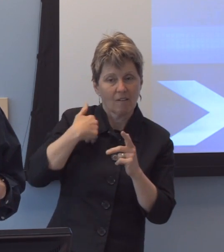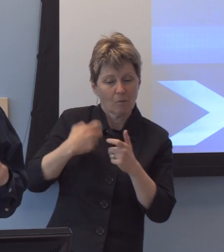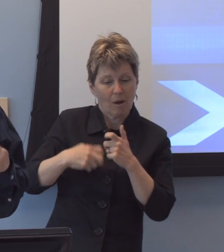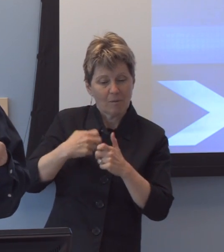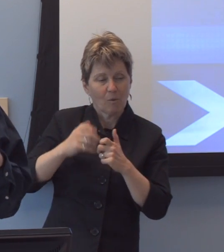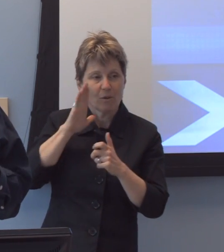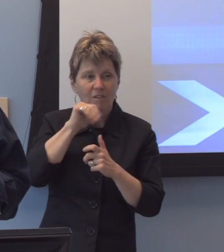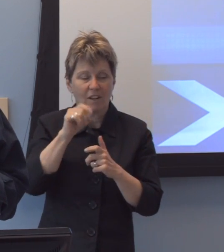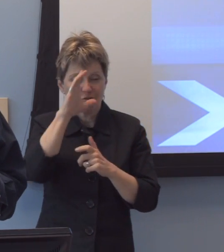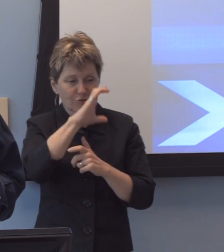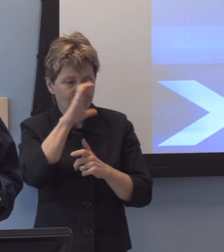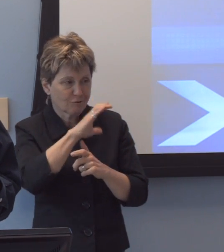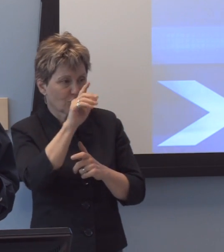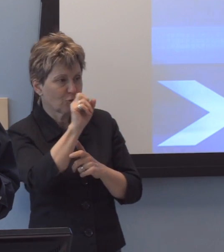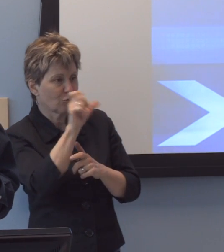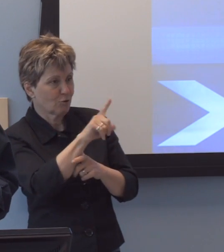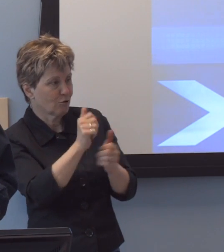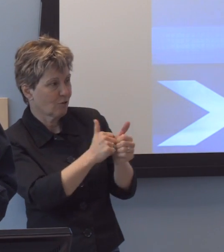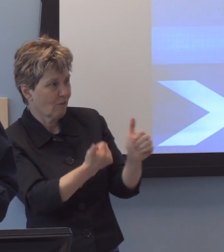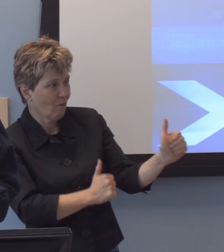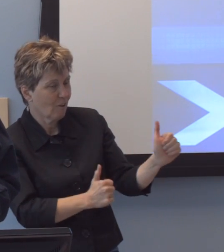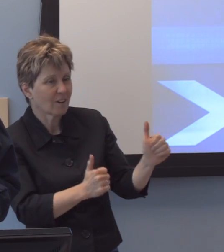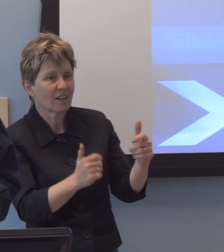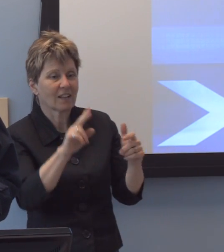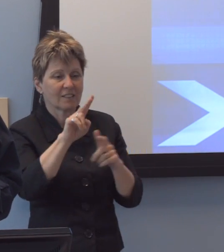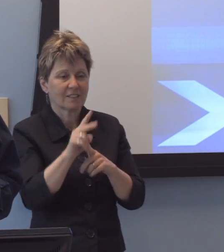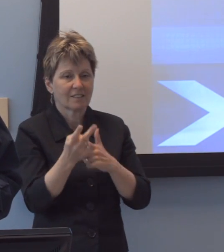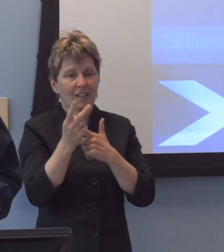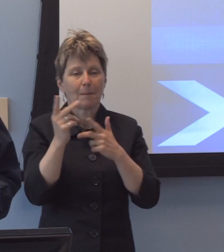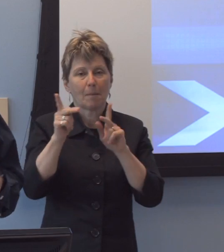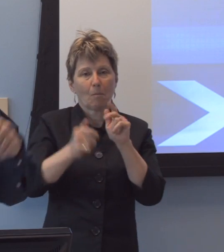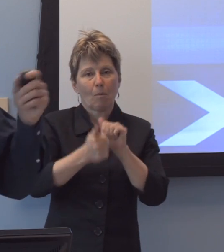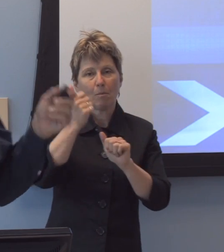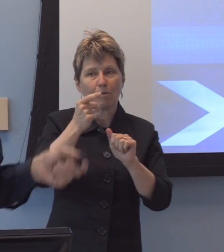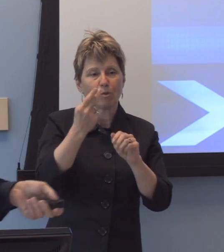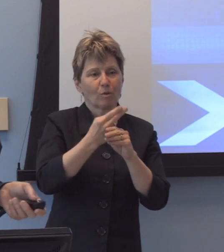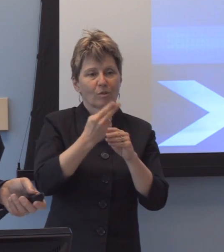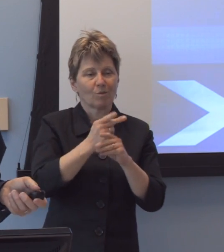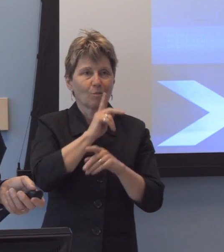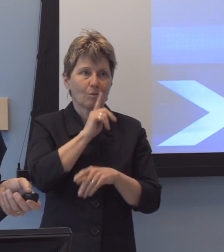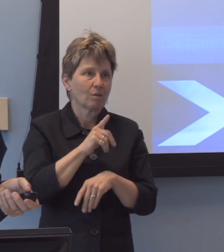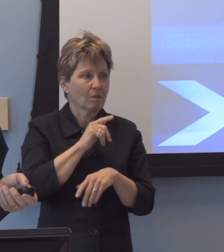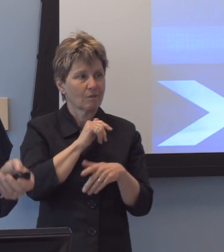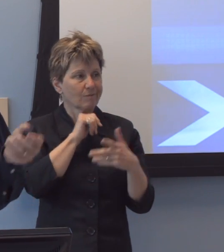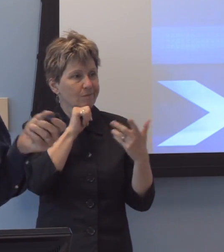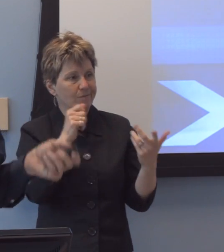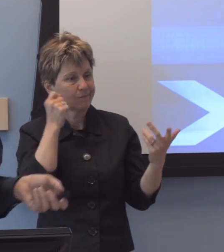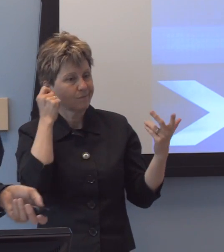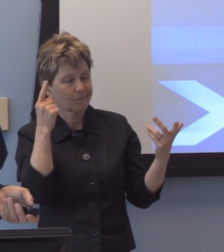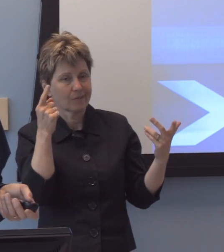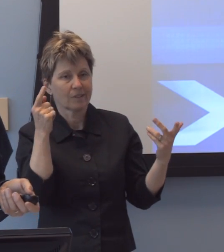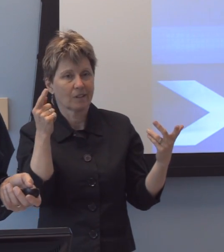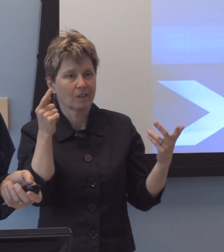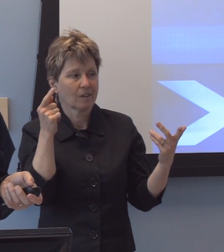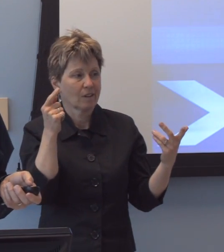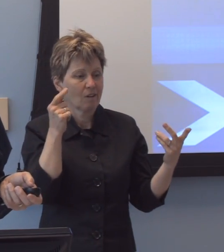Um, and that secondly, most people who use these tools, uh, really don't understand all of the functionality that, uh,